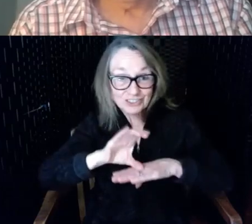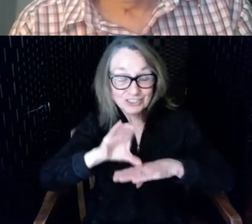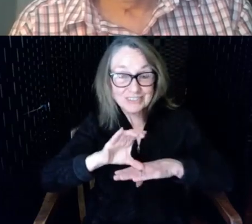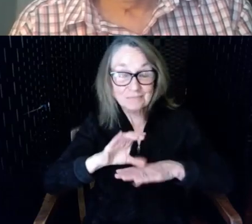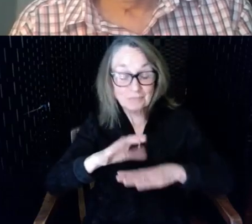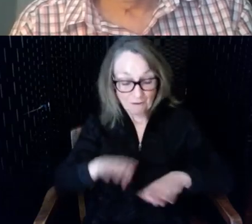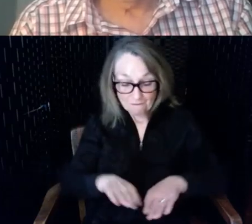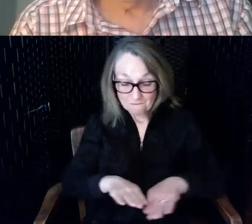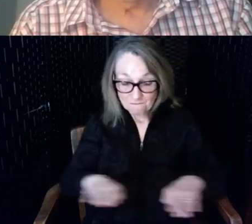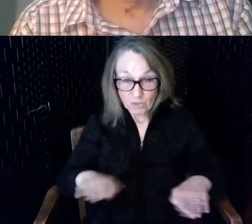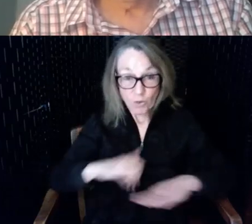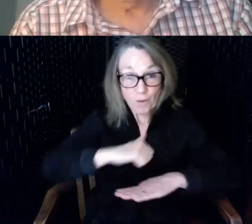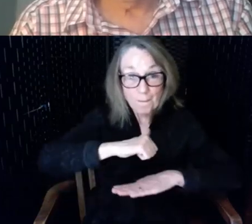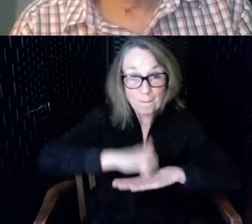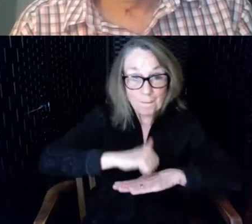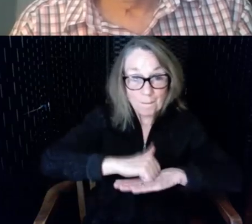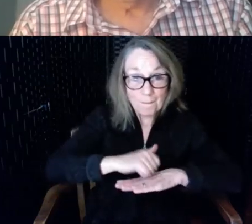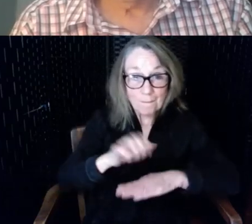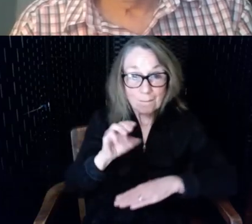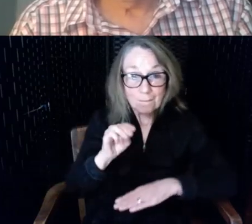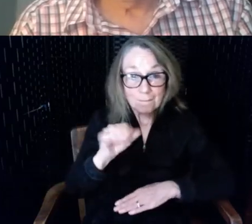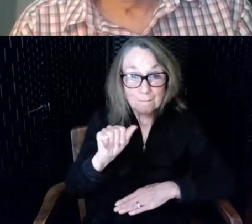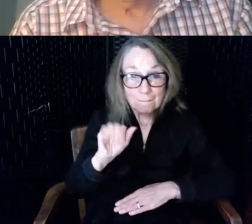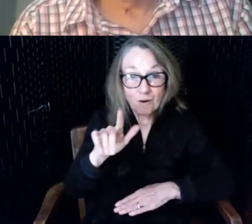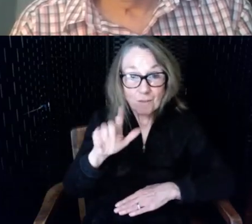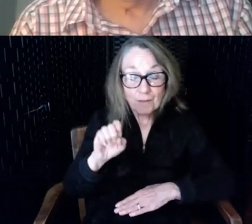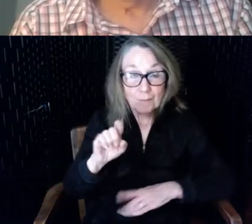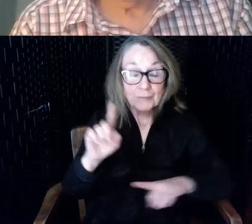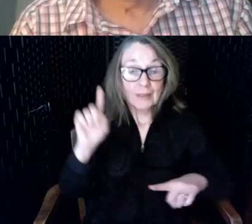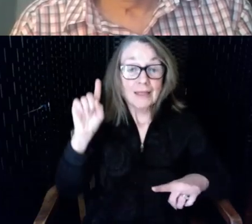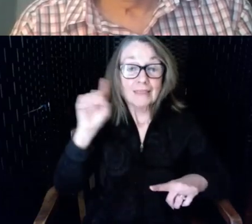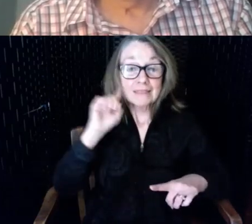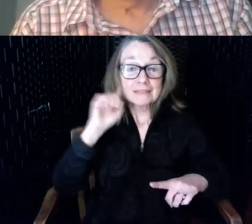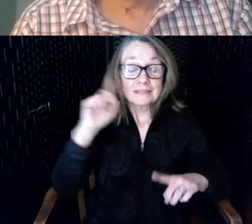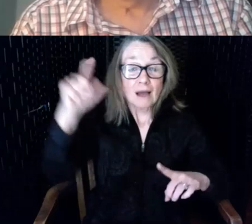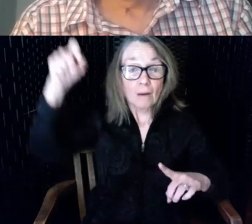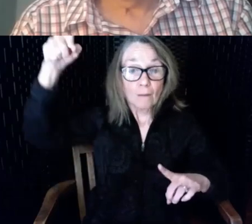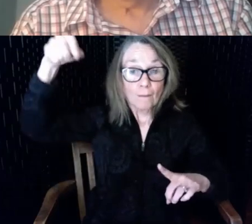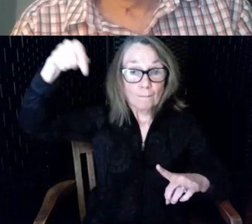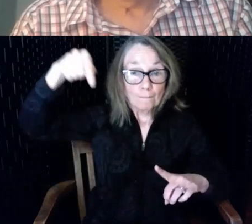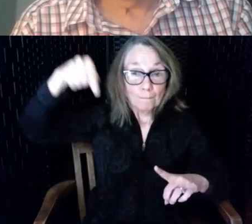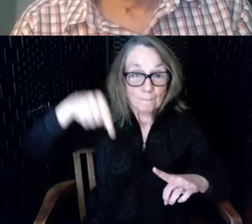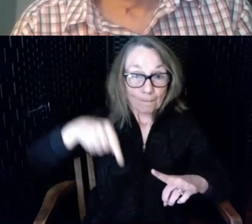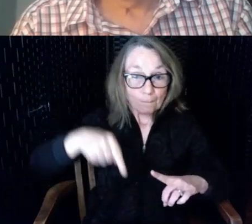of the speaker's bounces up to the ceiling bounces off the walls hits the